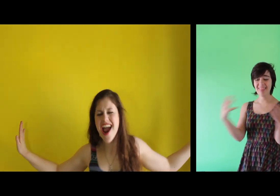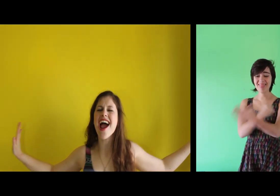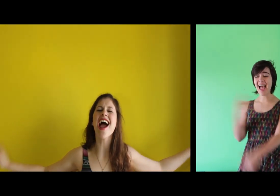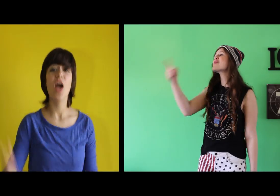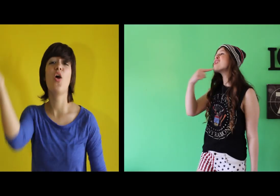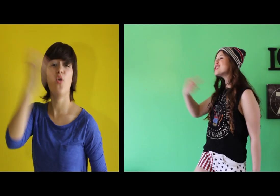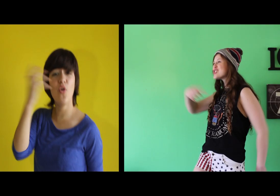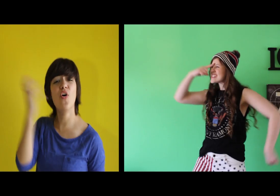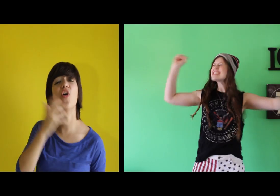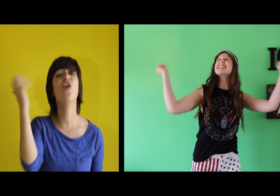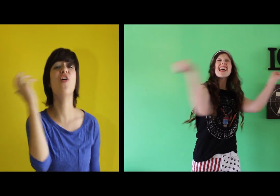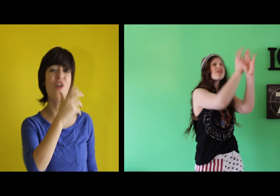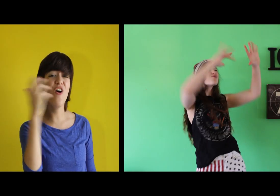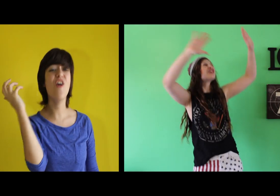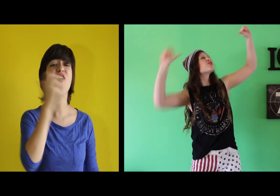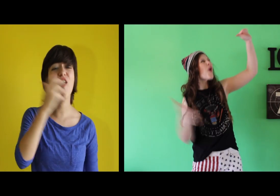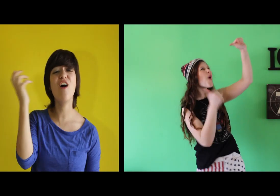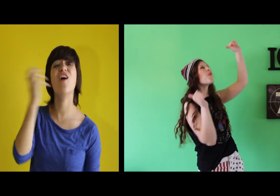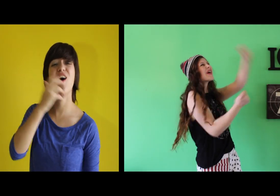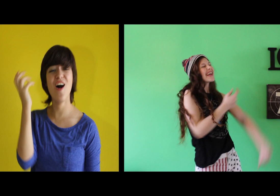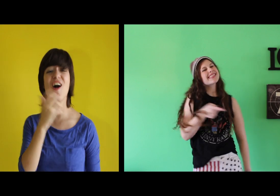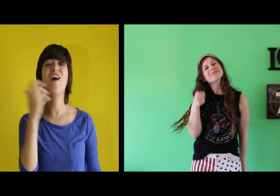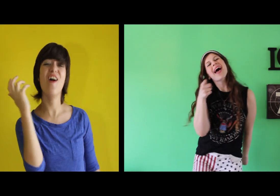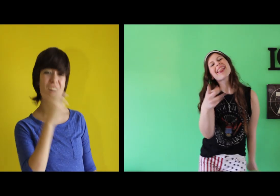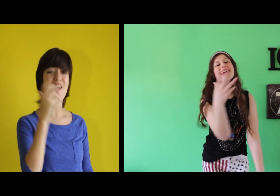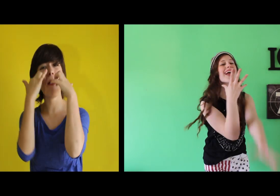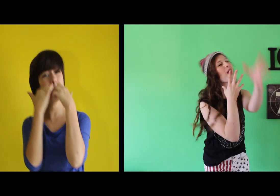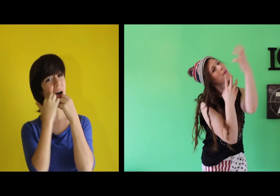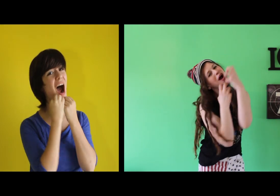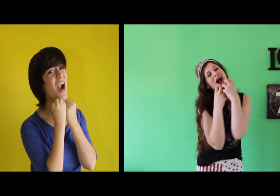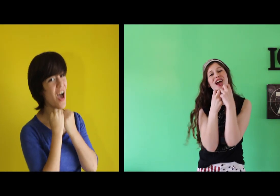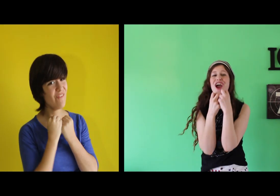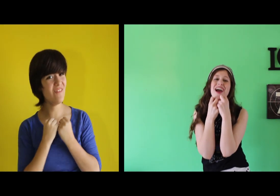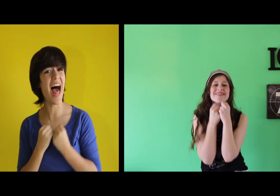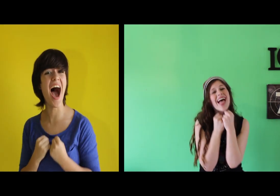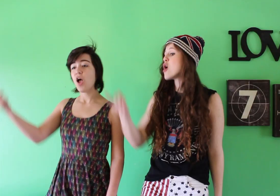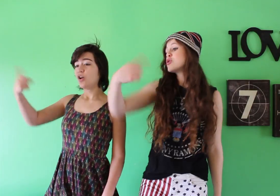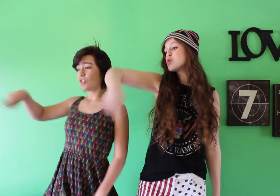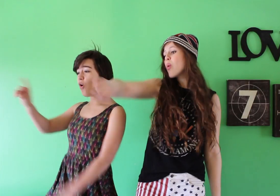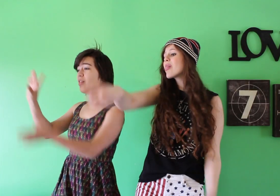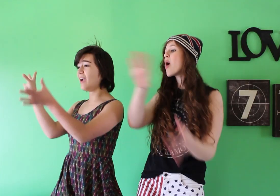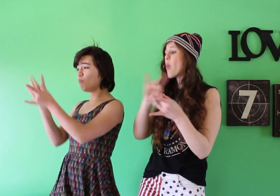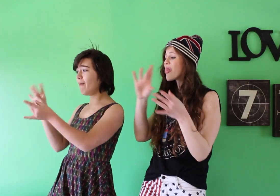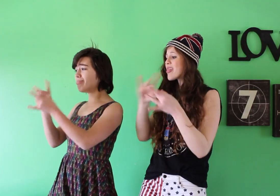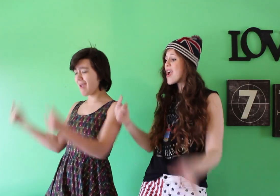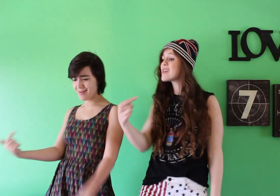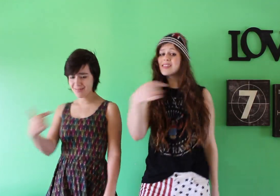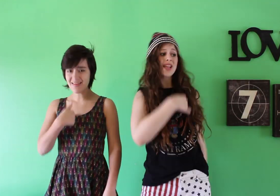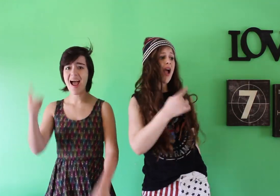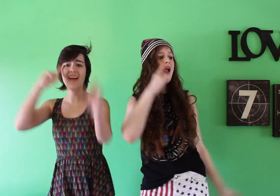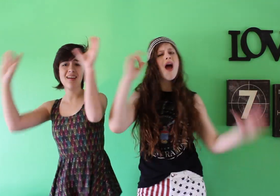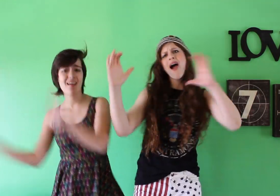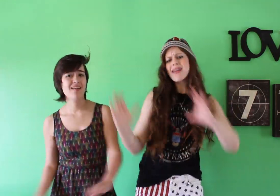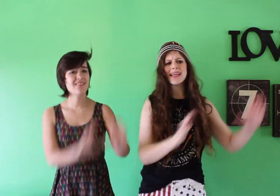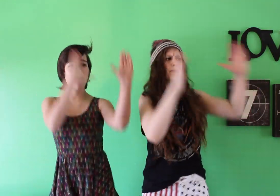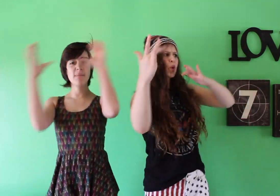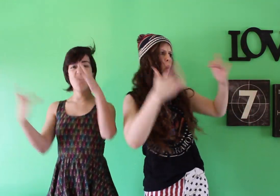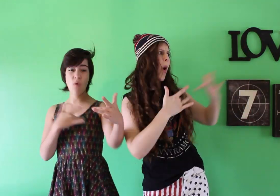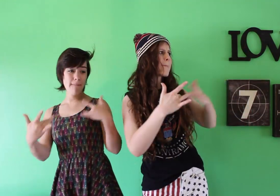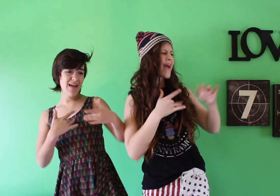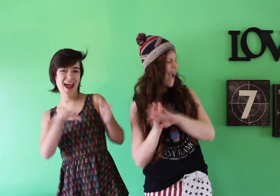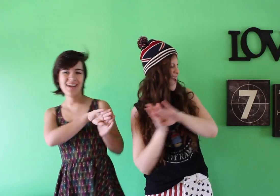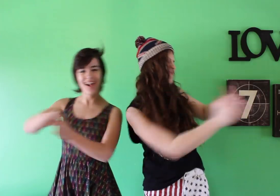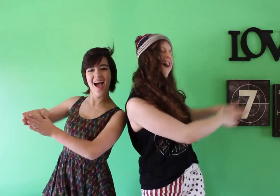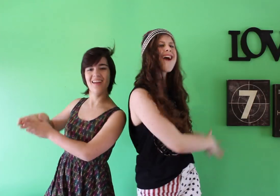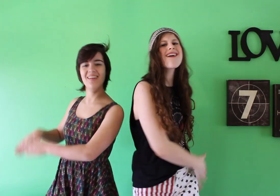She said, "Spread your wings, my little butterfly, don't let what they say keep you up at night